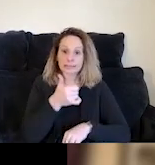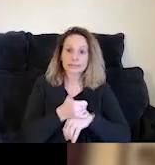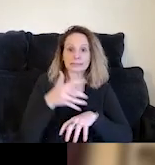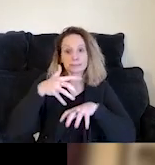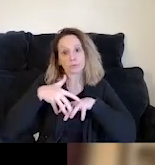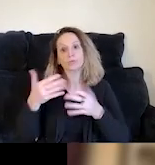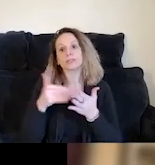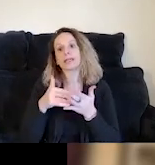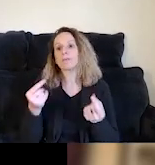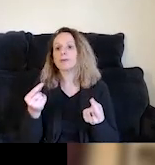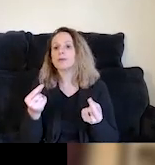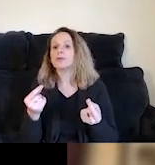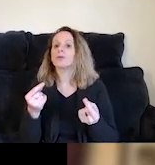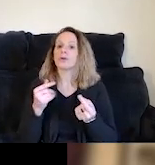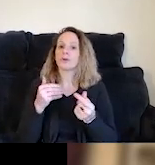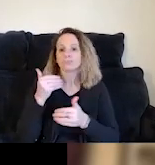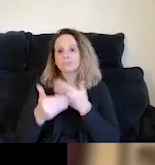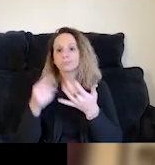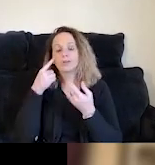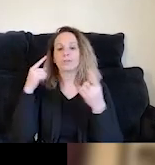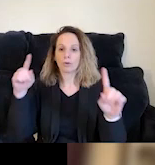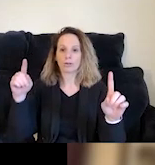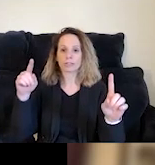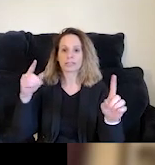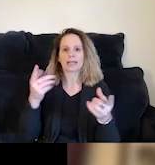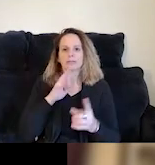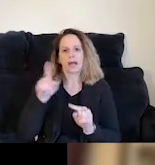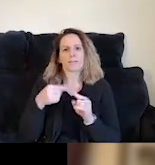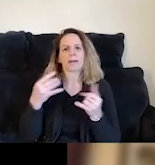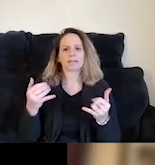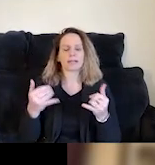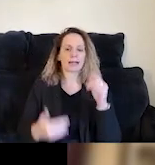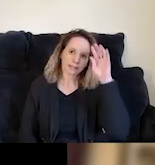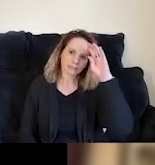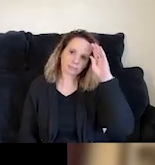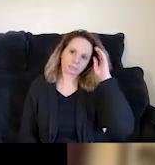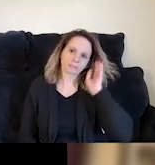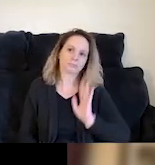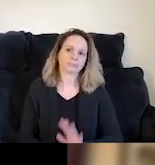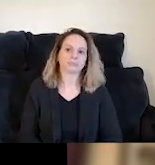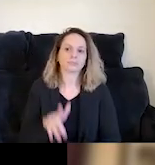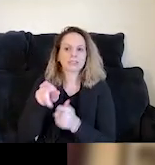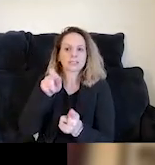and get onto paths for success. And that's a bit of what we'll be talking to you about here today, specifically as it pertains